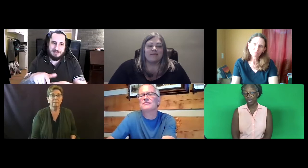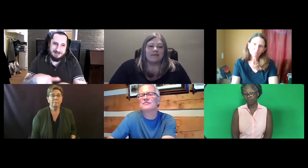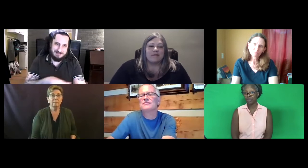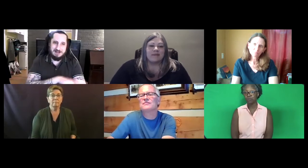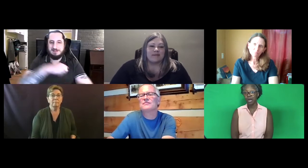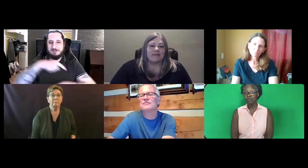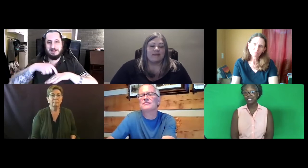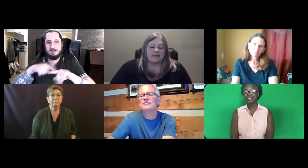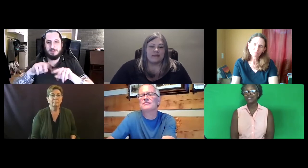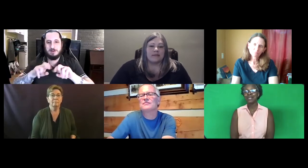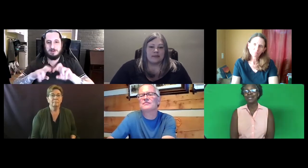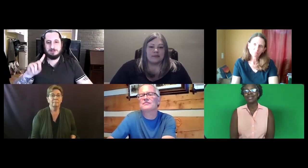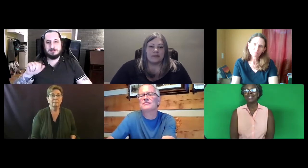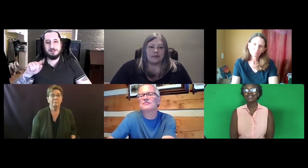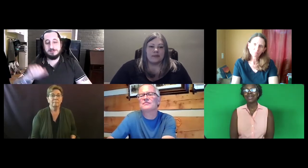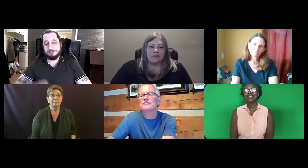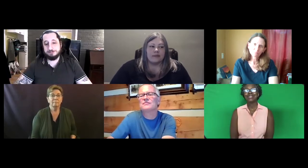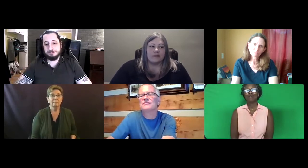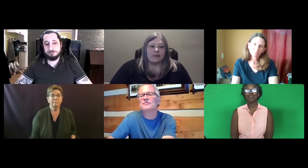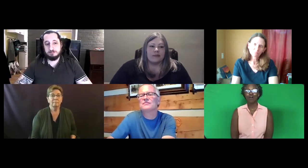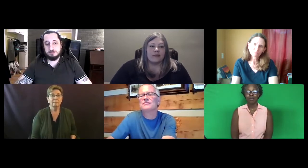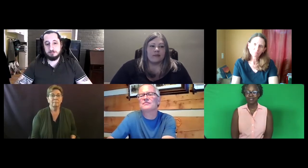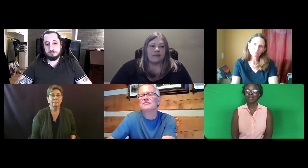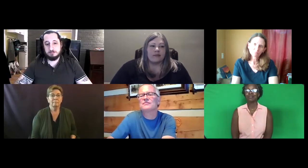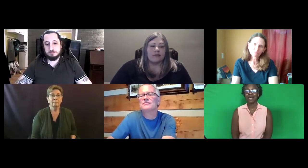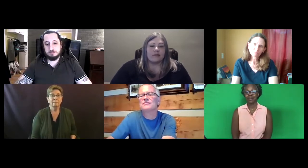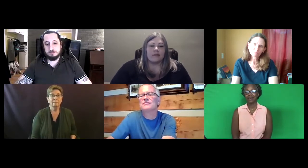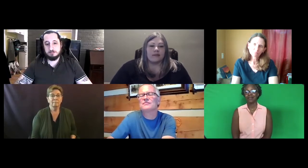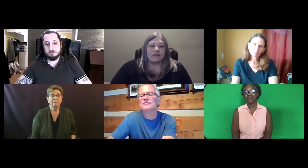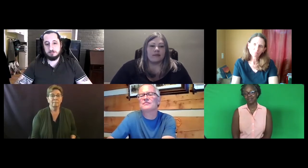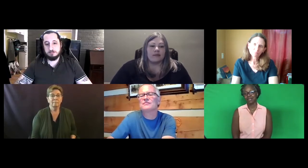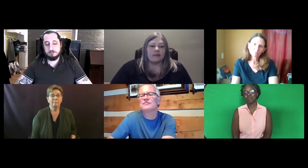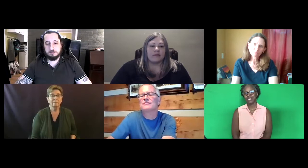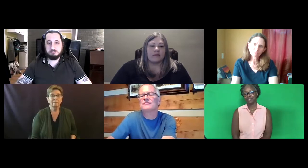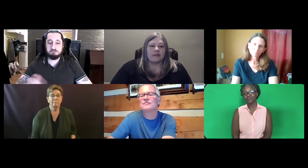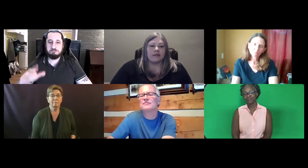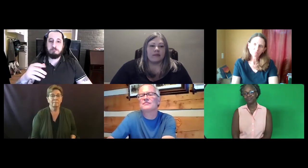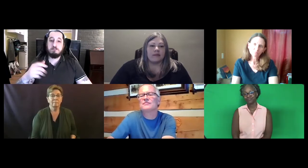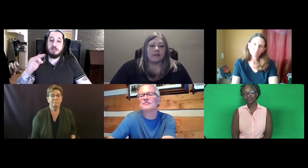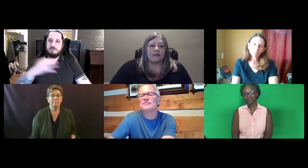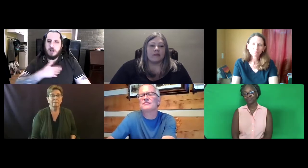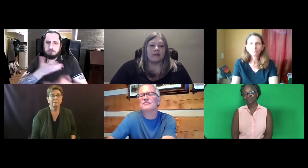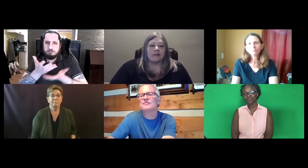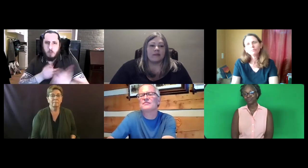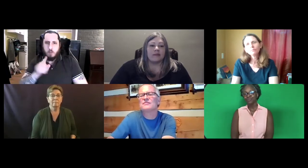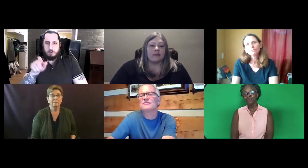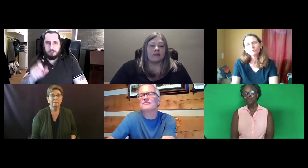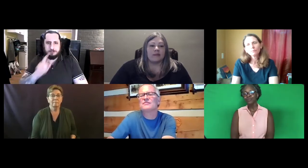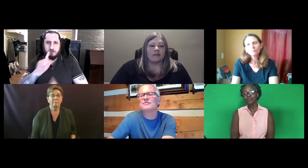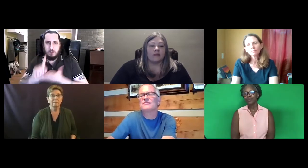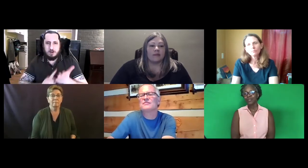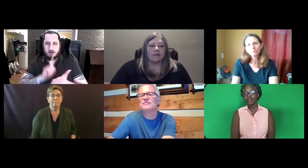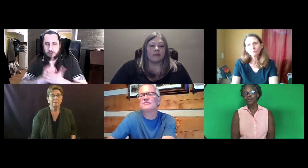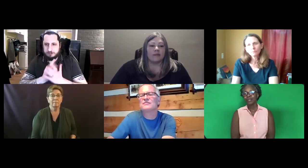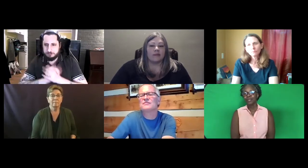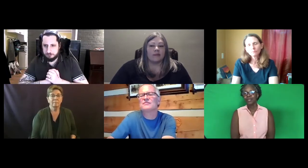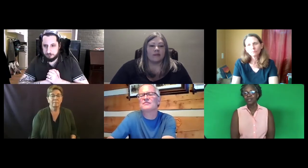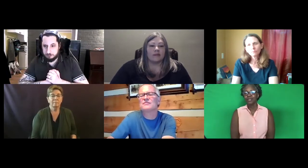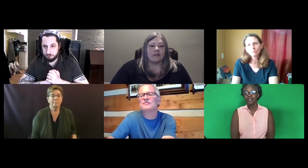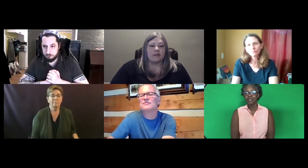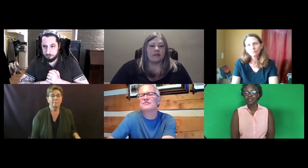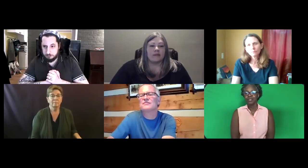But the problem is that it takes a long time to analyze that type of data.